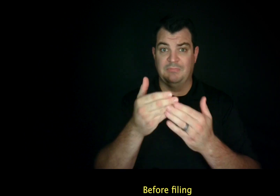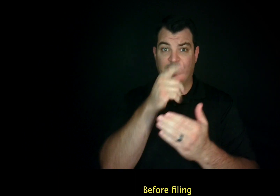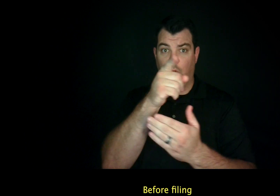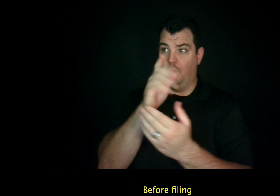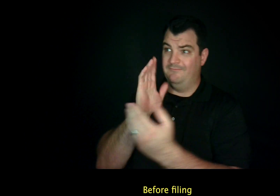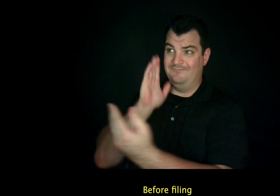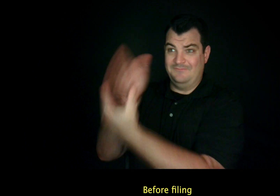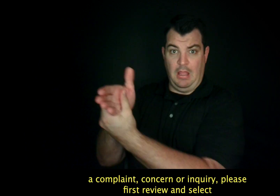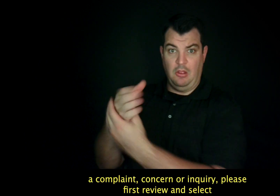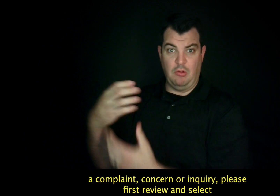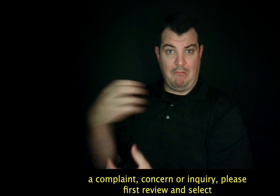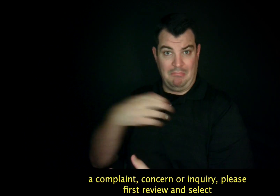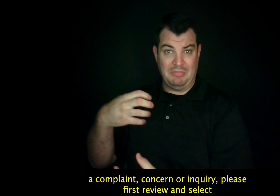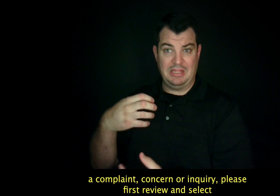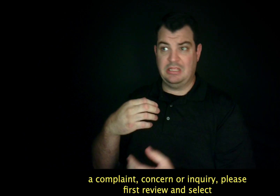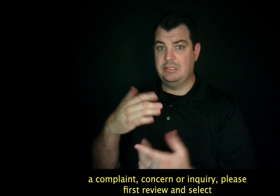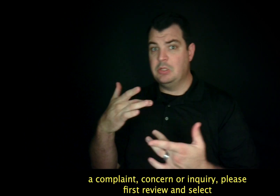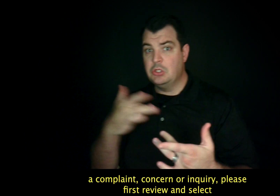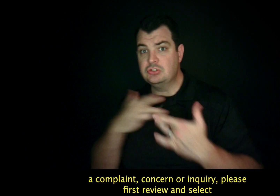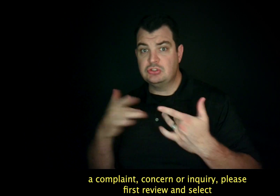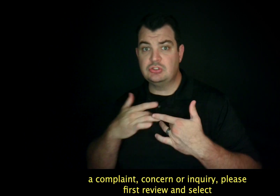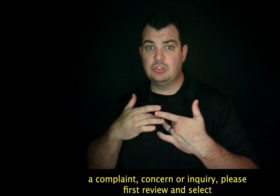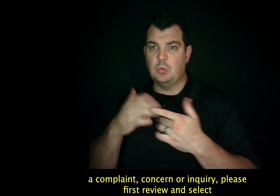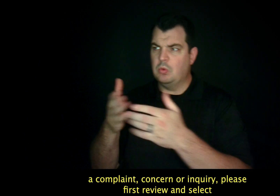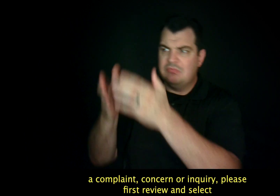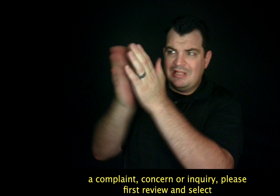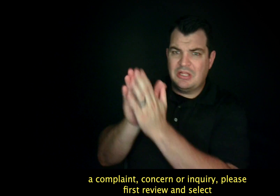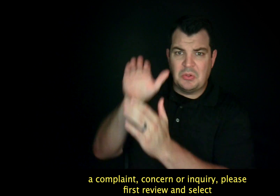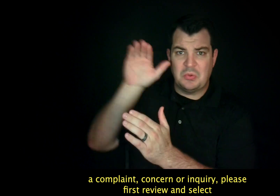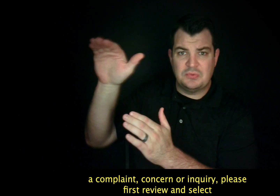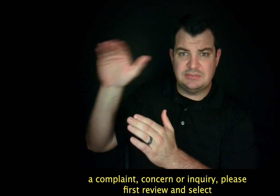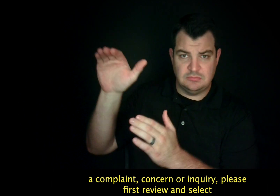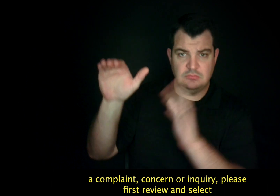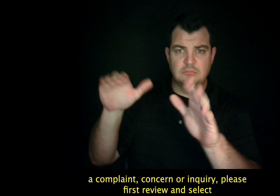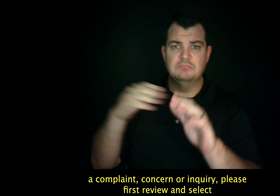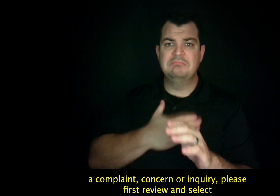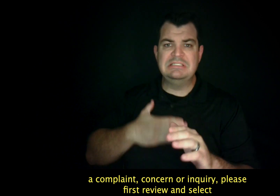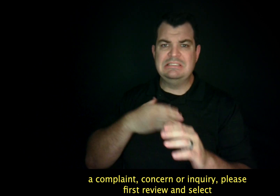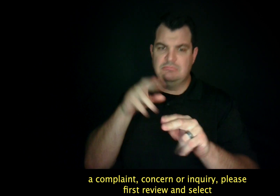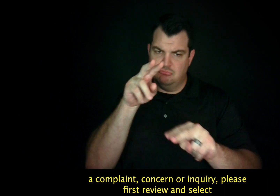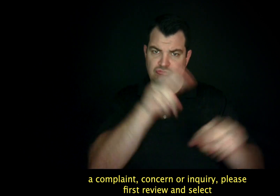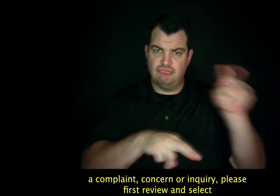Before filing a complaint, concern or inquiry, please first review and select